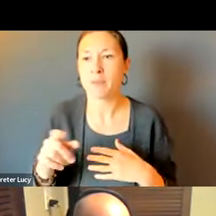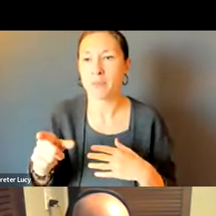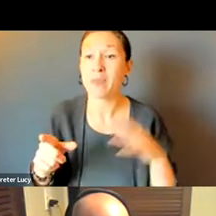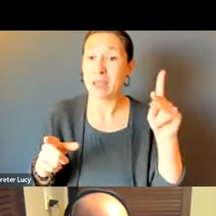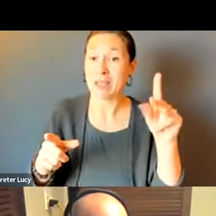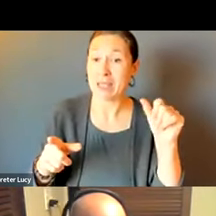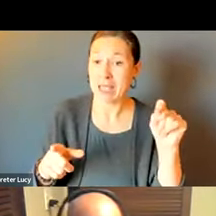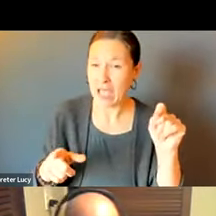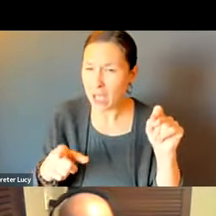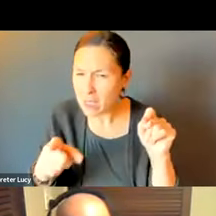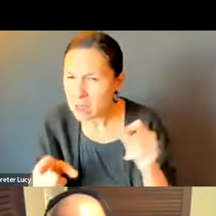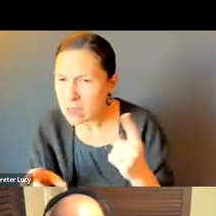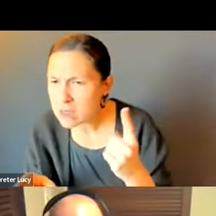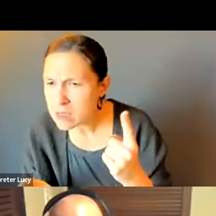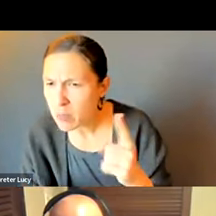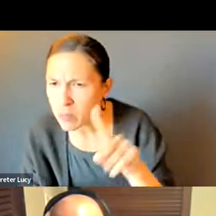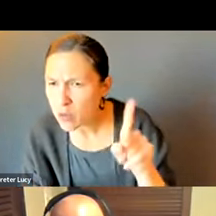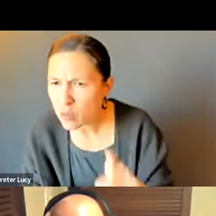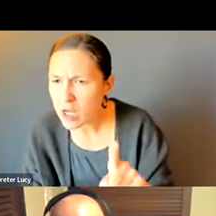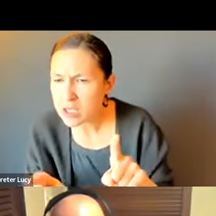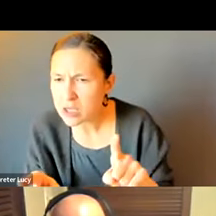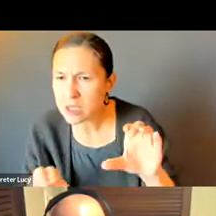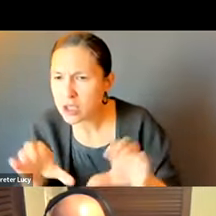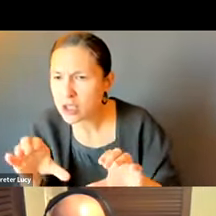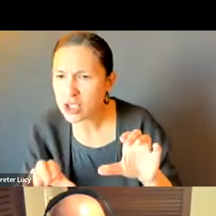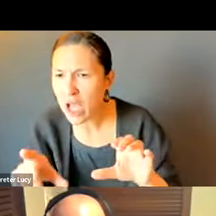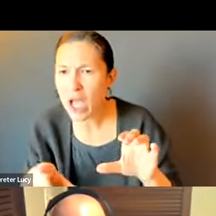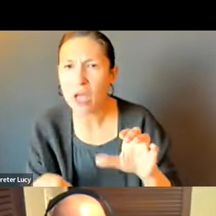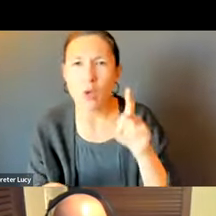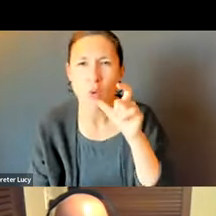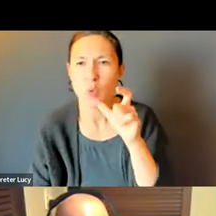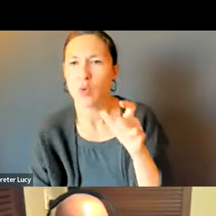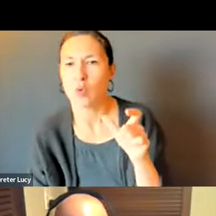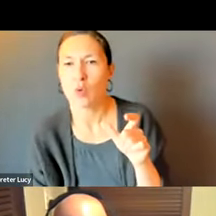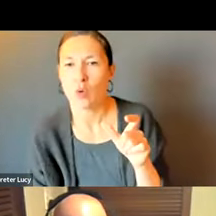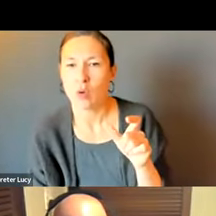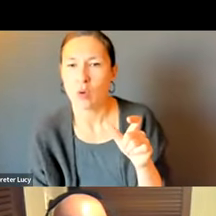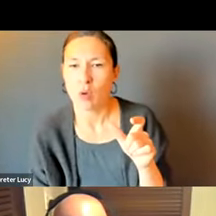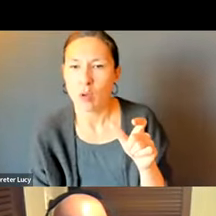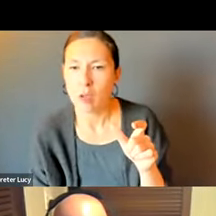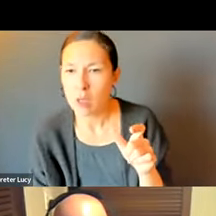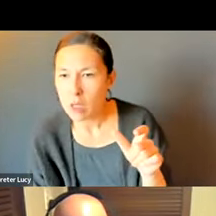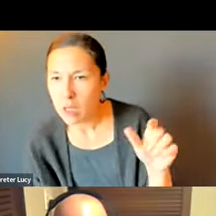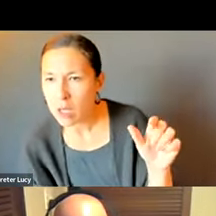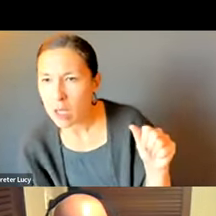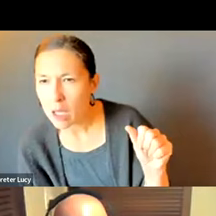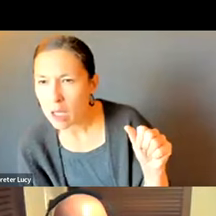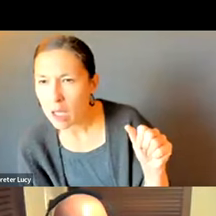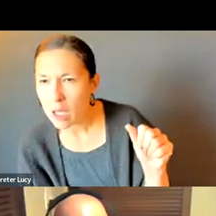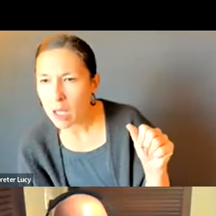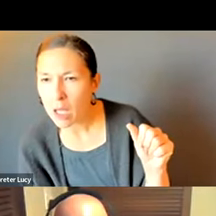JENNIFER. I'M GOING TO JUST ASK A CHAT QUESTION DIRECTED TOWARDS LAURA. FROM ABBY SWAIN.